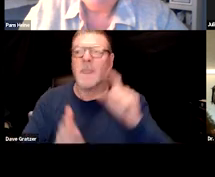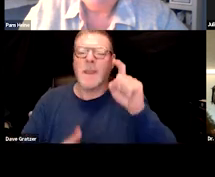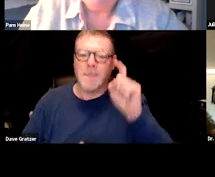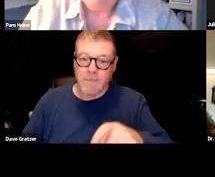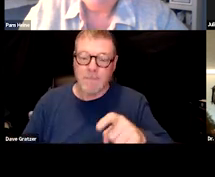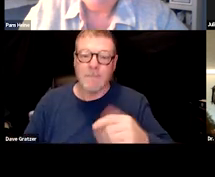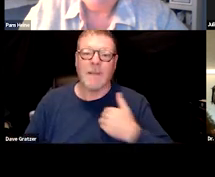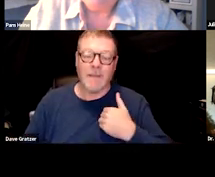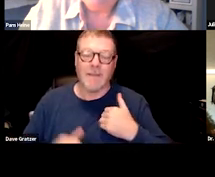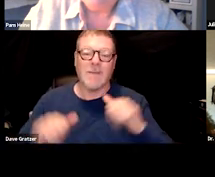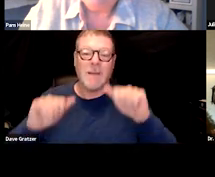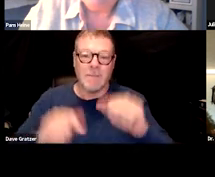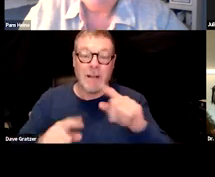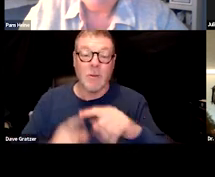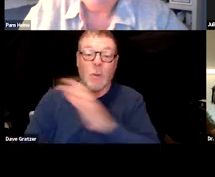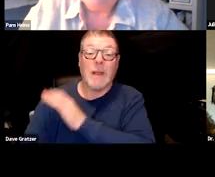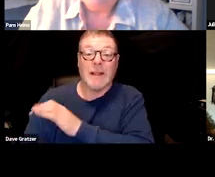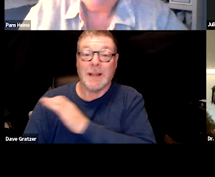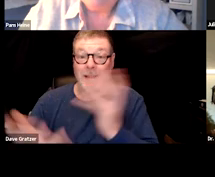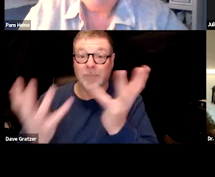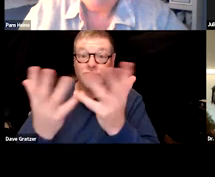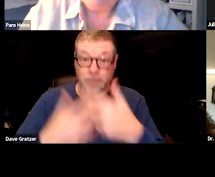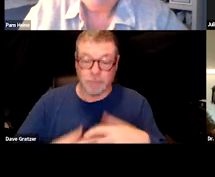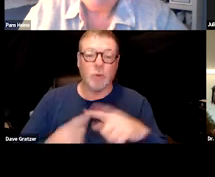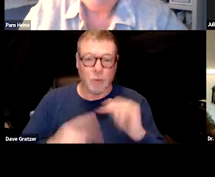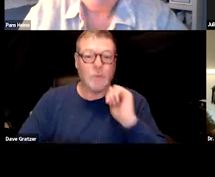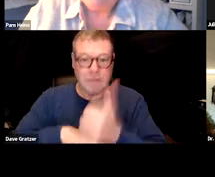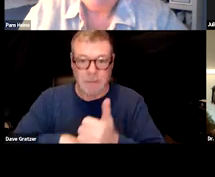if clinically it all comes together to establish that impairment.